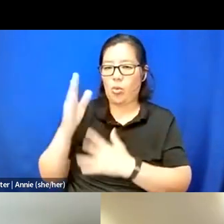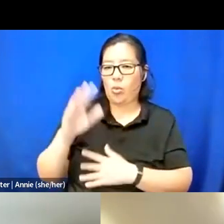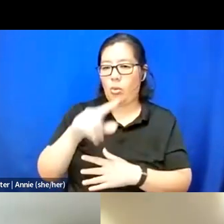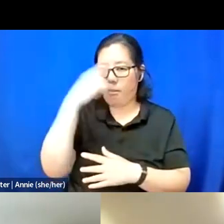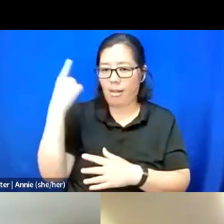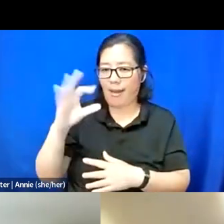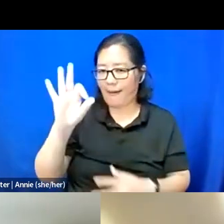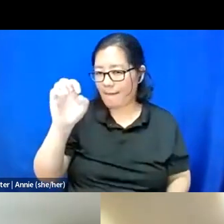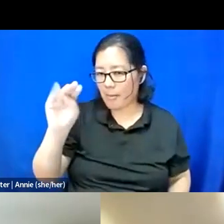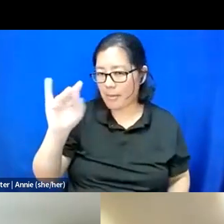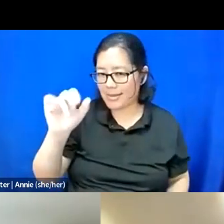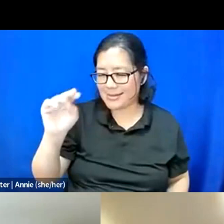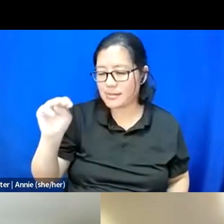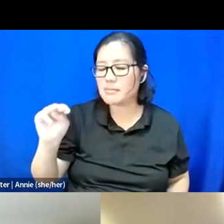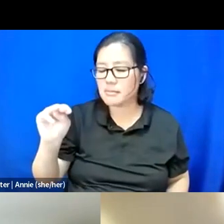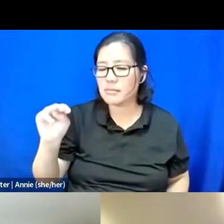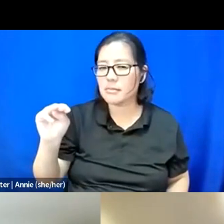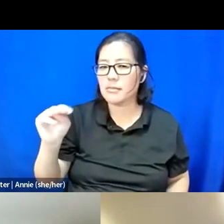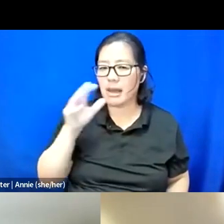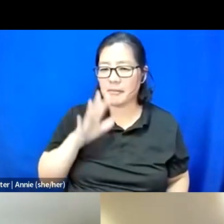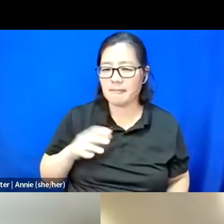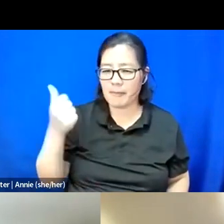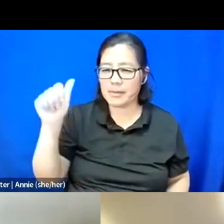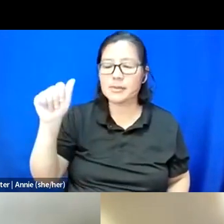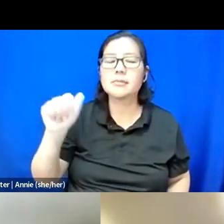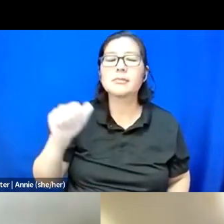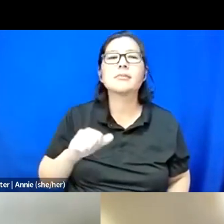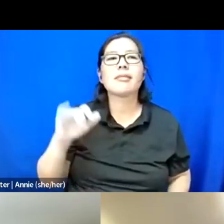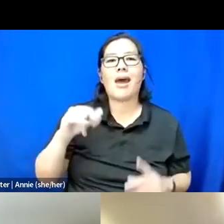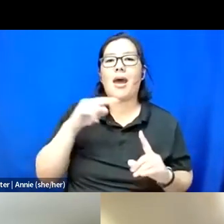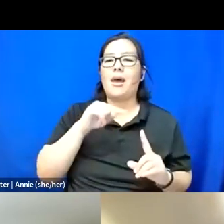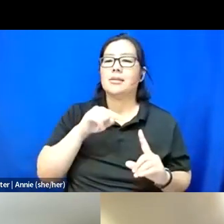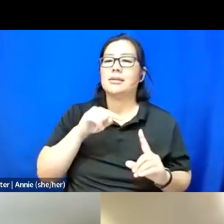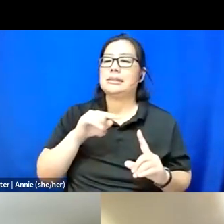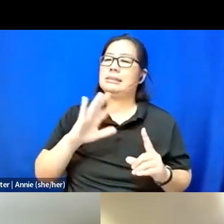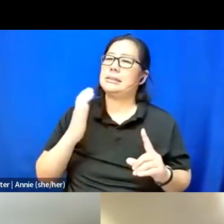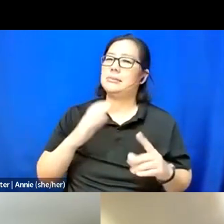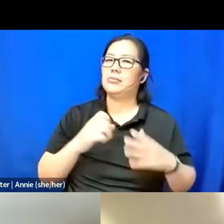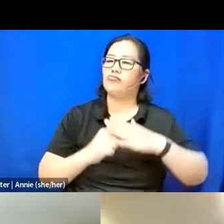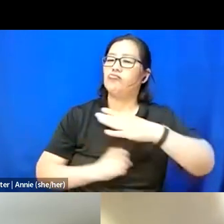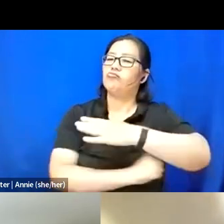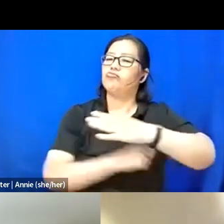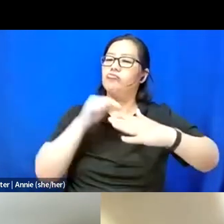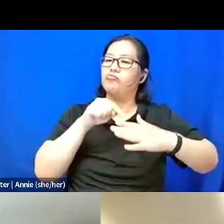and so I think that's, like, a space that remains like my core.